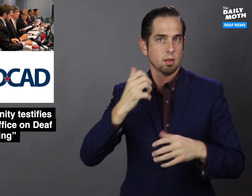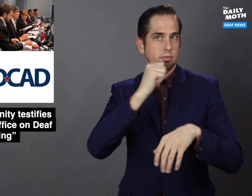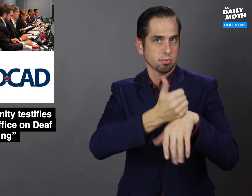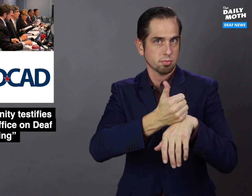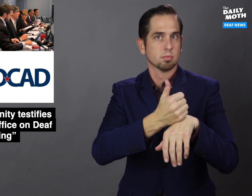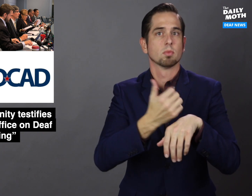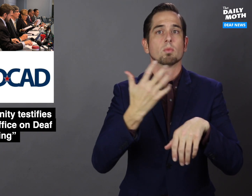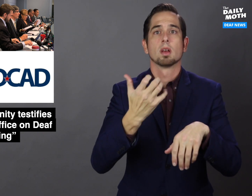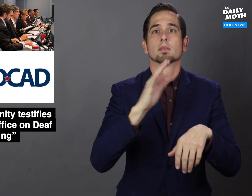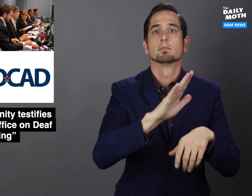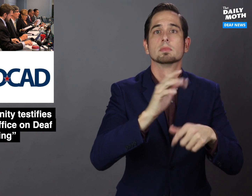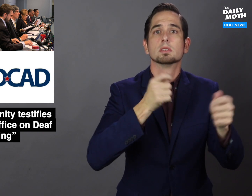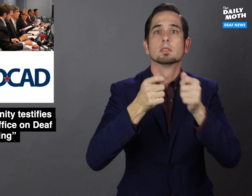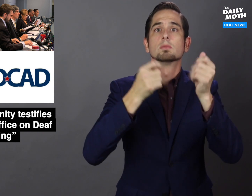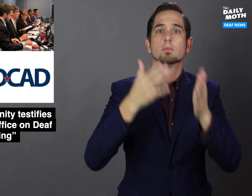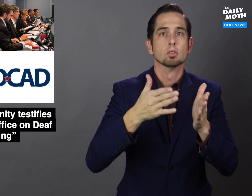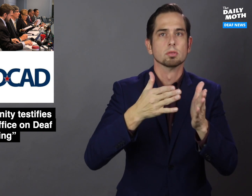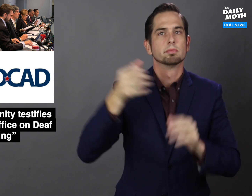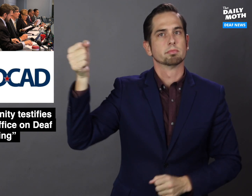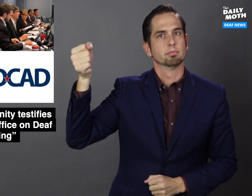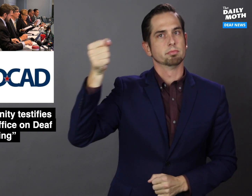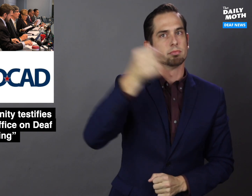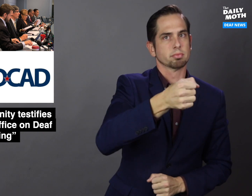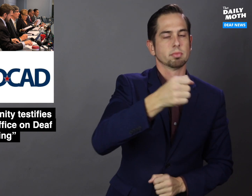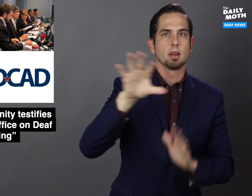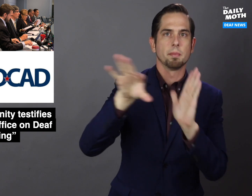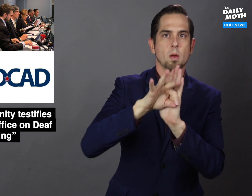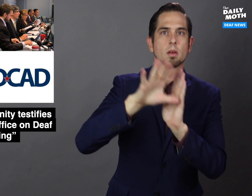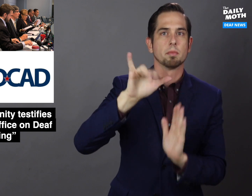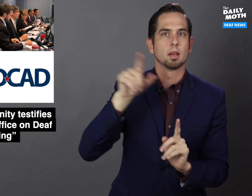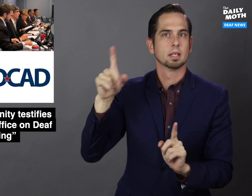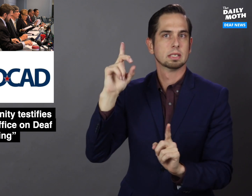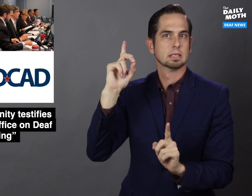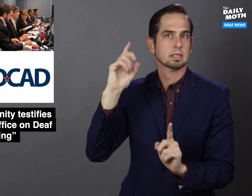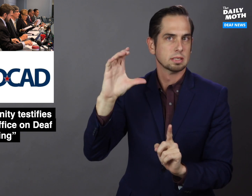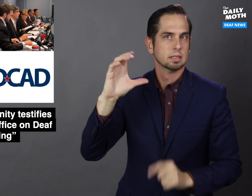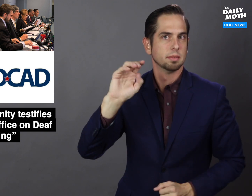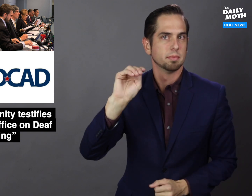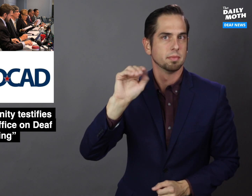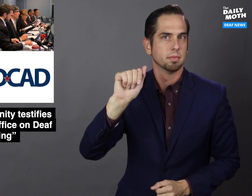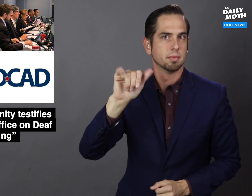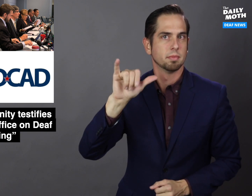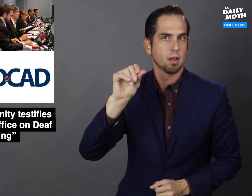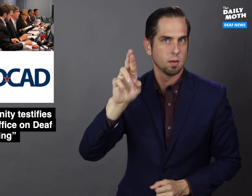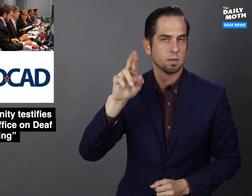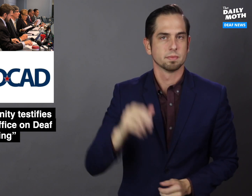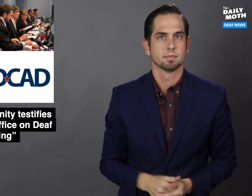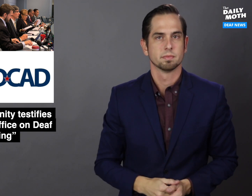and have its director be appointed by the D.C. Mayor.